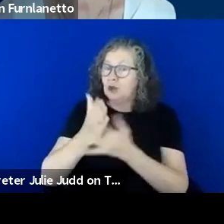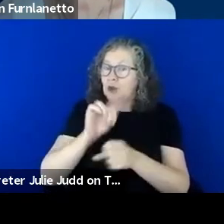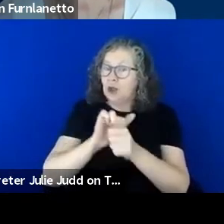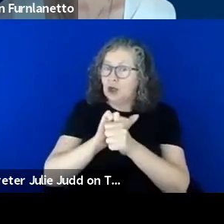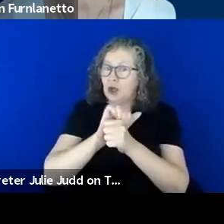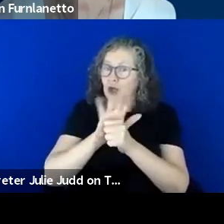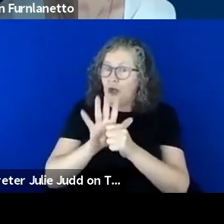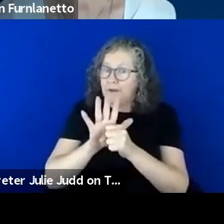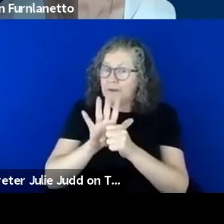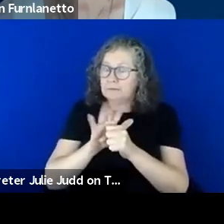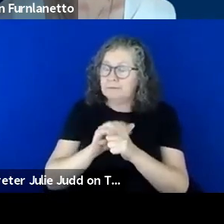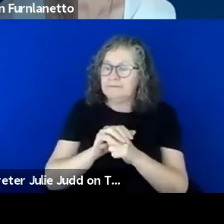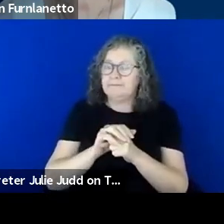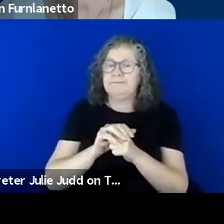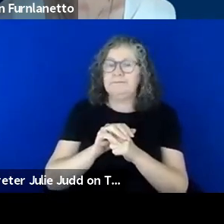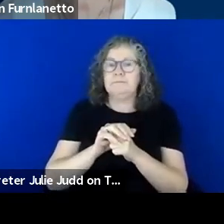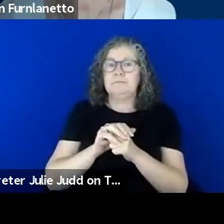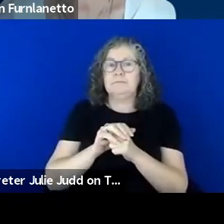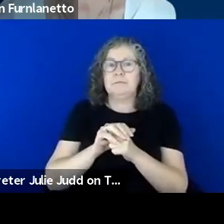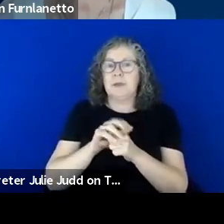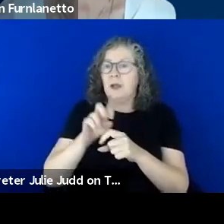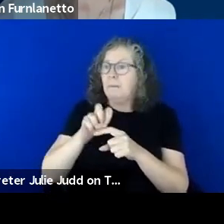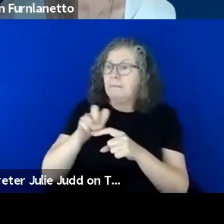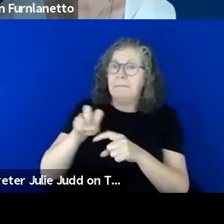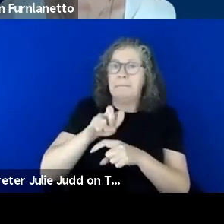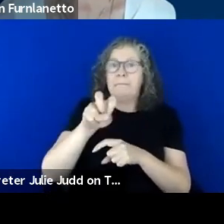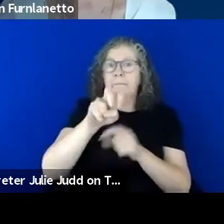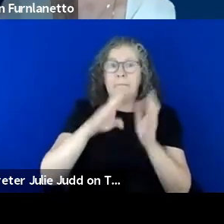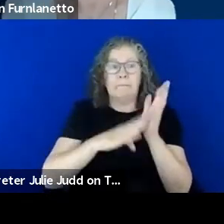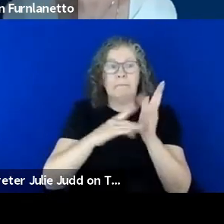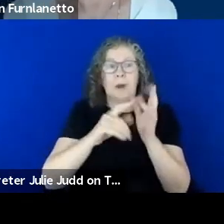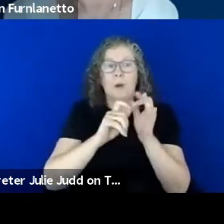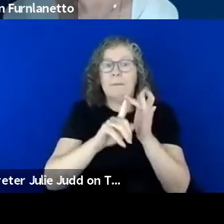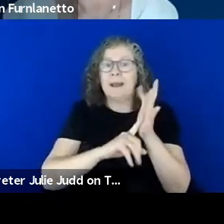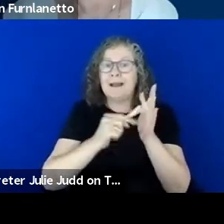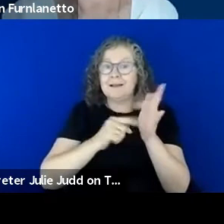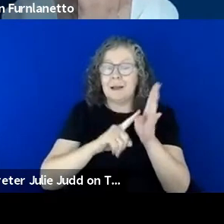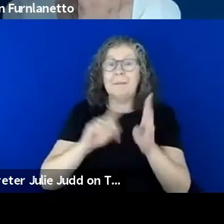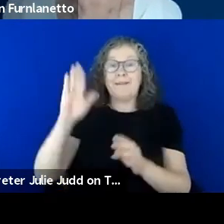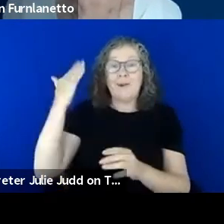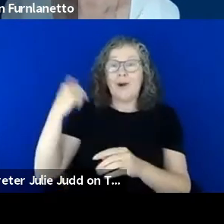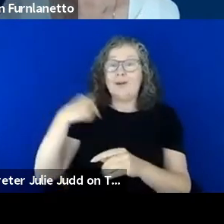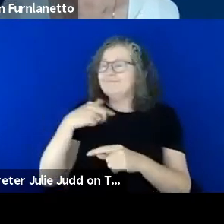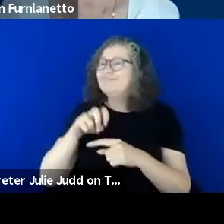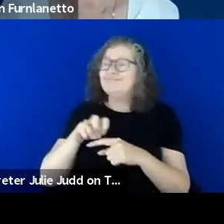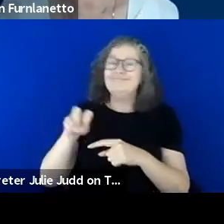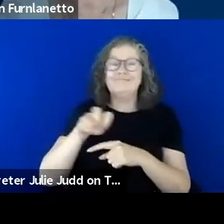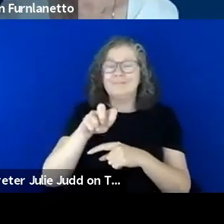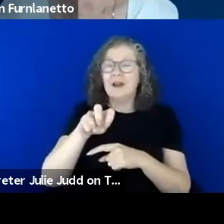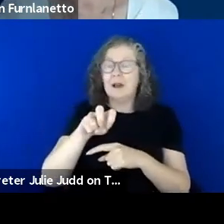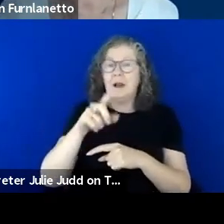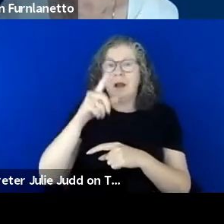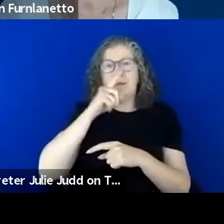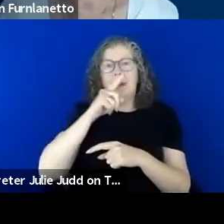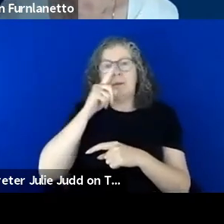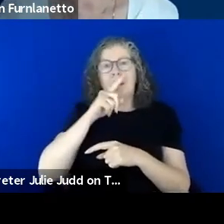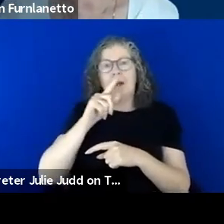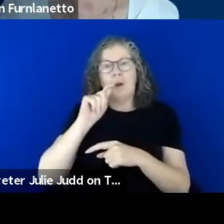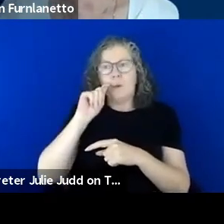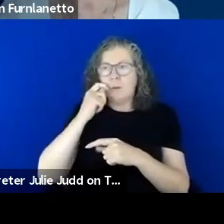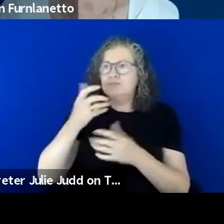this mobility because previously if you're out and about, you know people offer to assist you or you